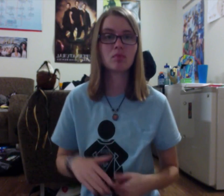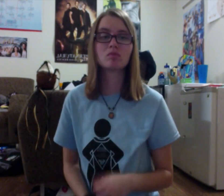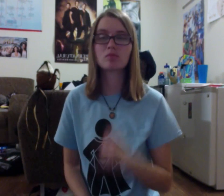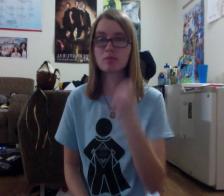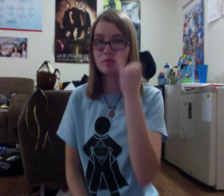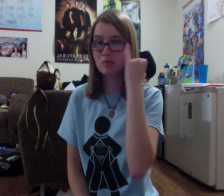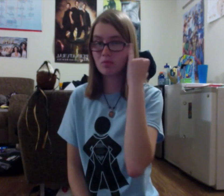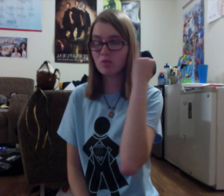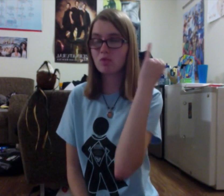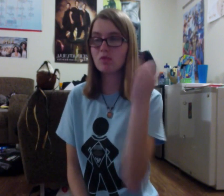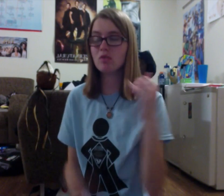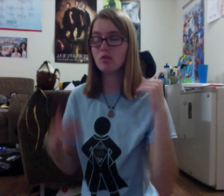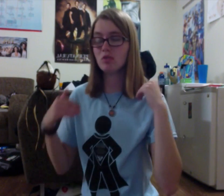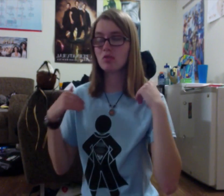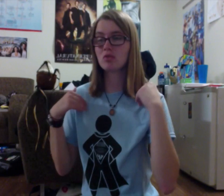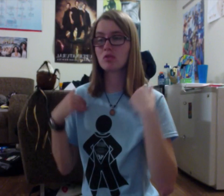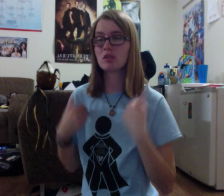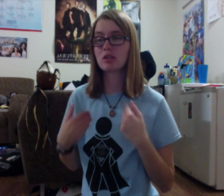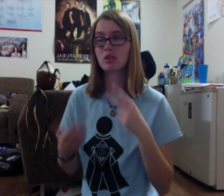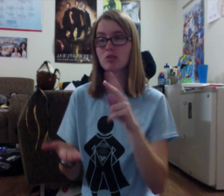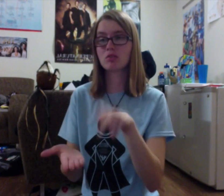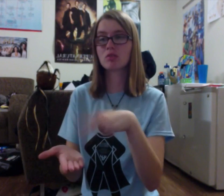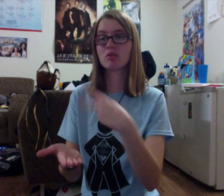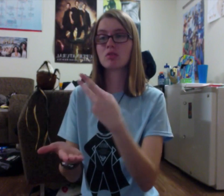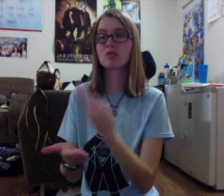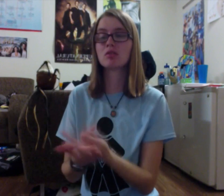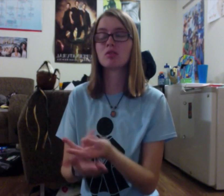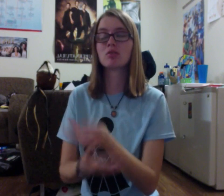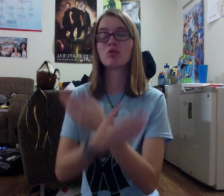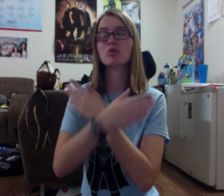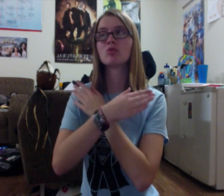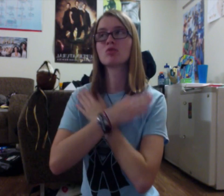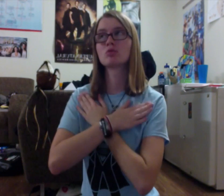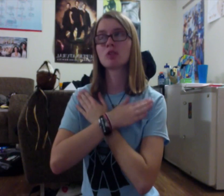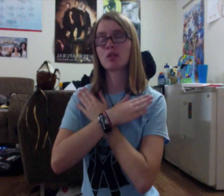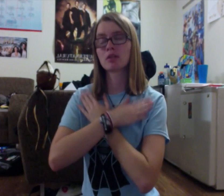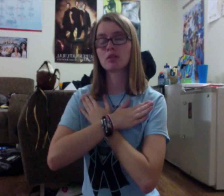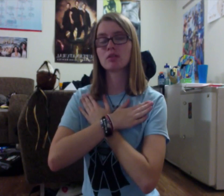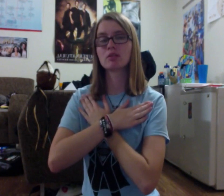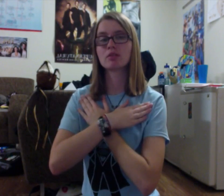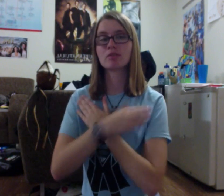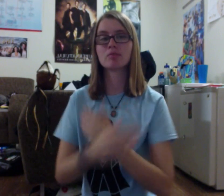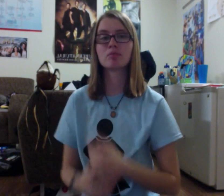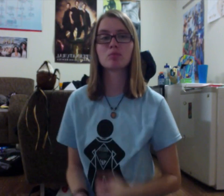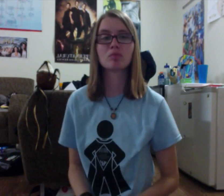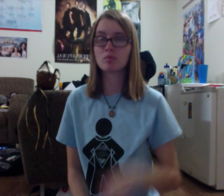If we're tired, we lay down to rest